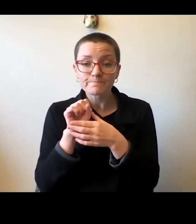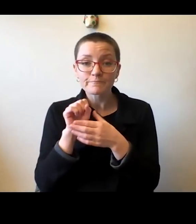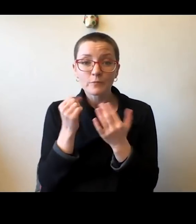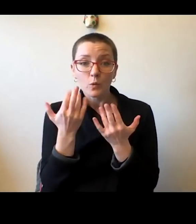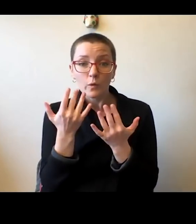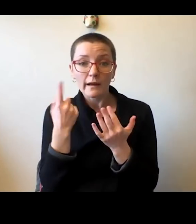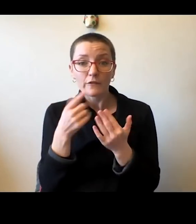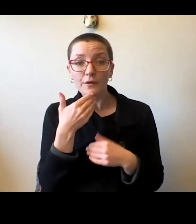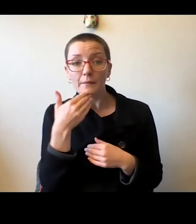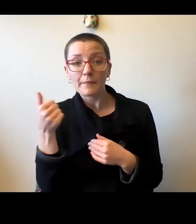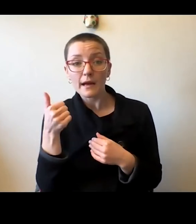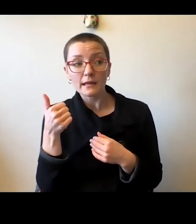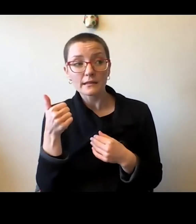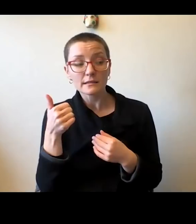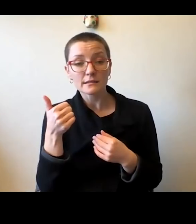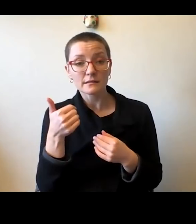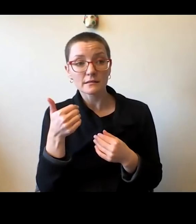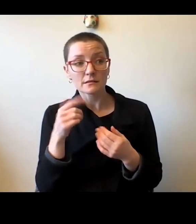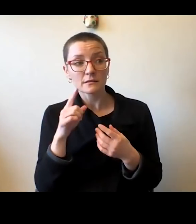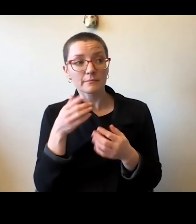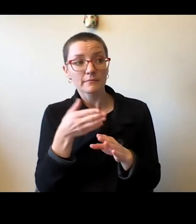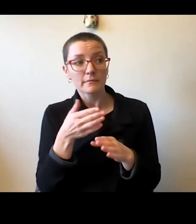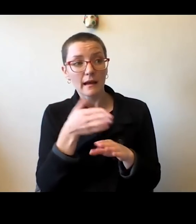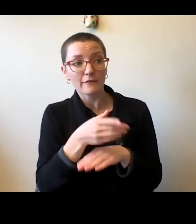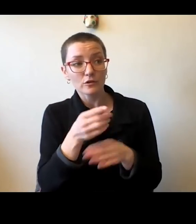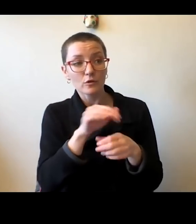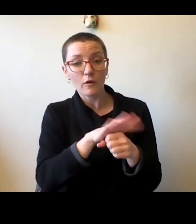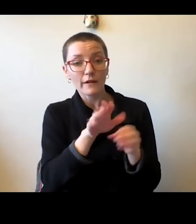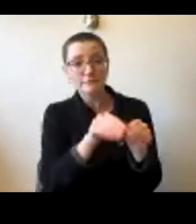of this pandemic storm. But instead, the members of this university